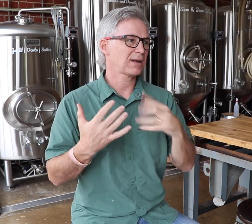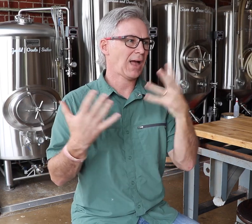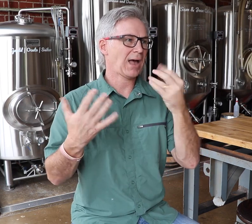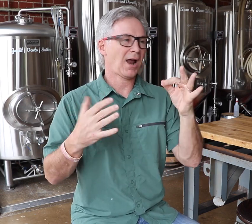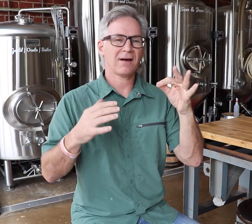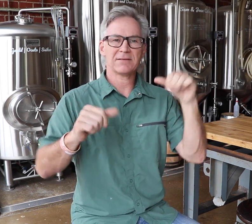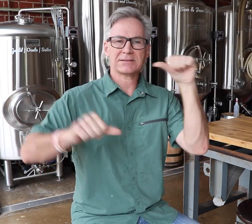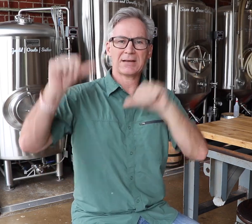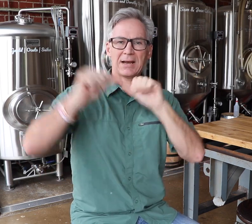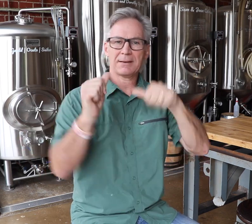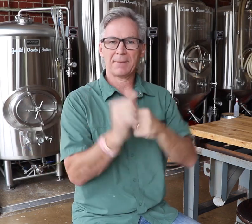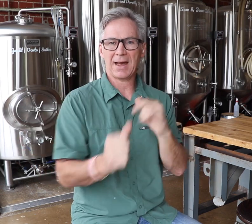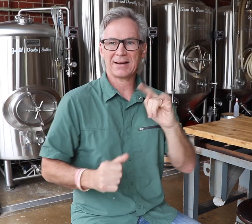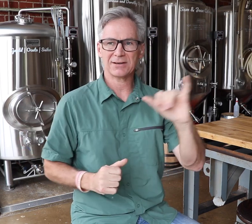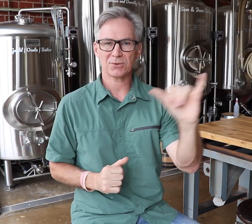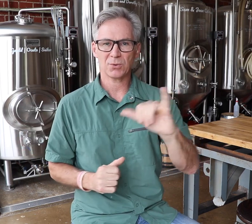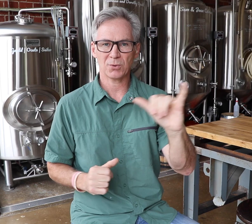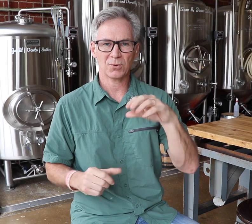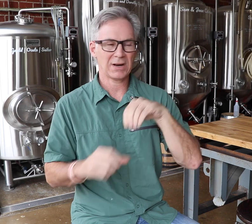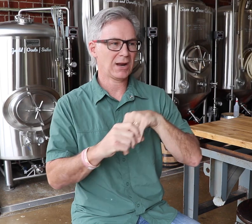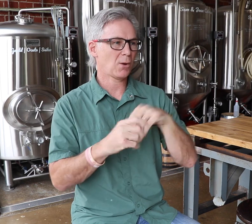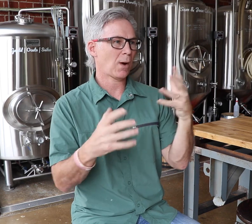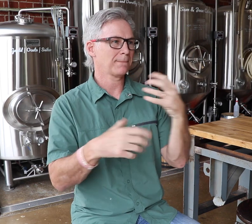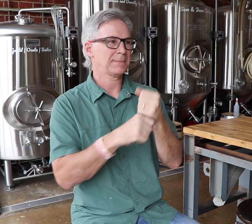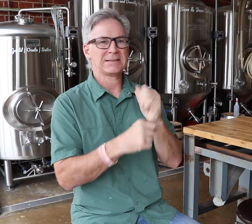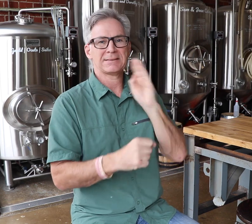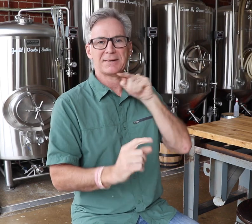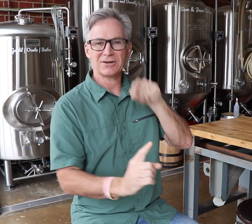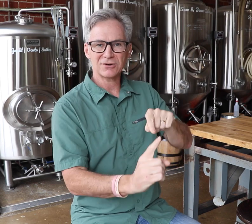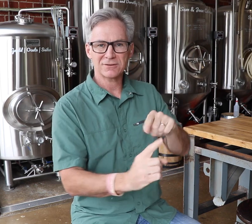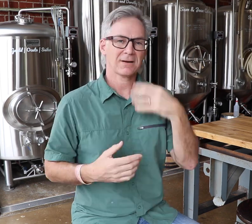There’s also a lot of science behind the scenes in what makes it a beer!